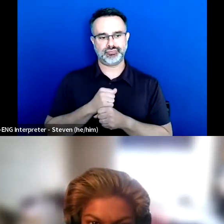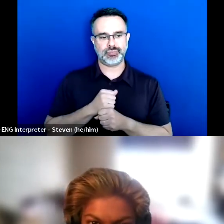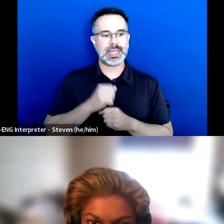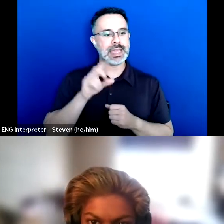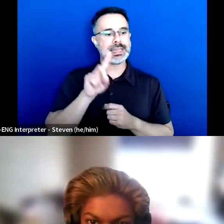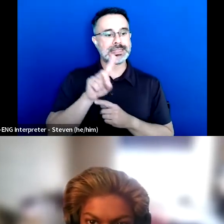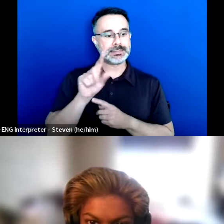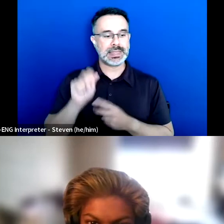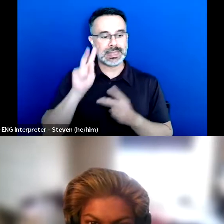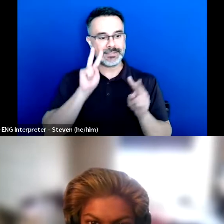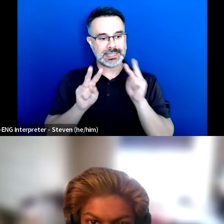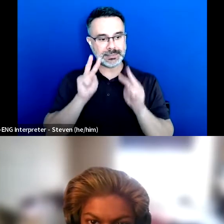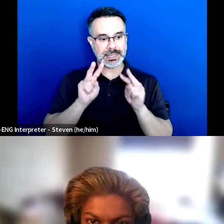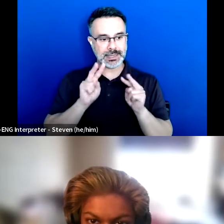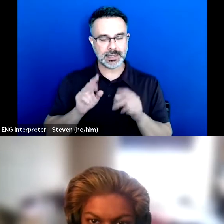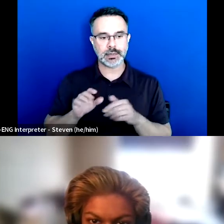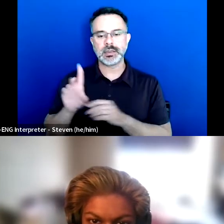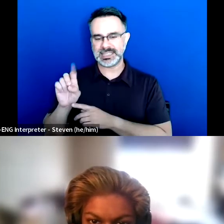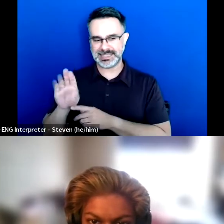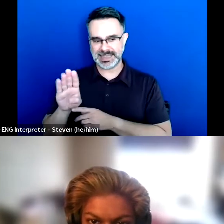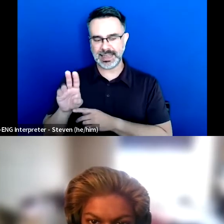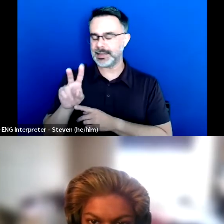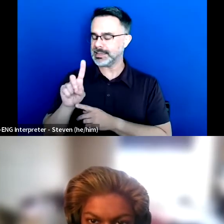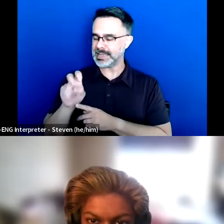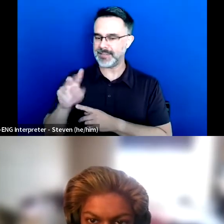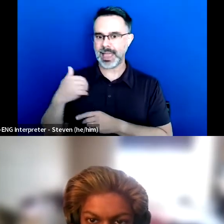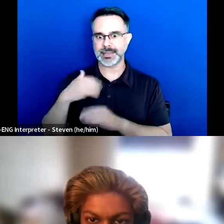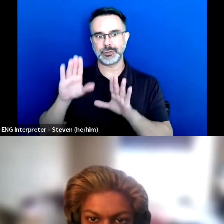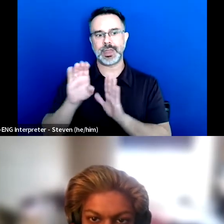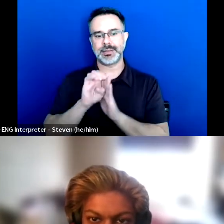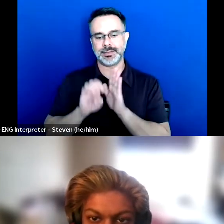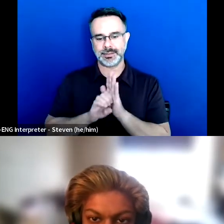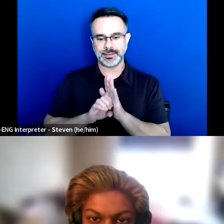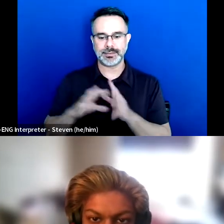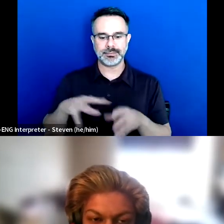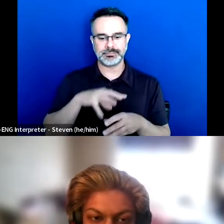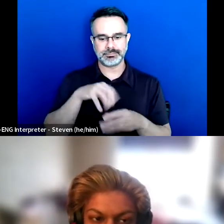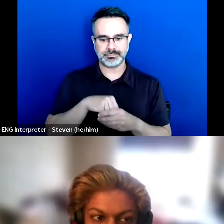which Dev has also a great essay on incontinence in it.